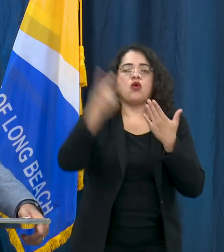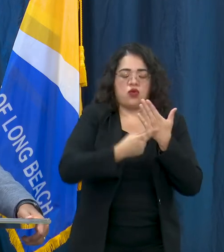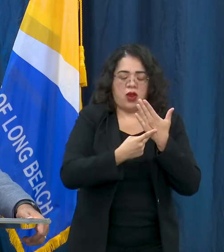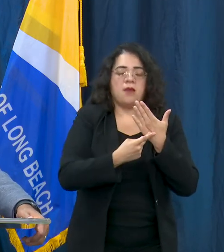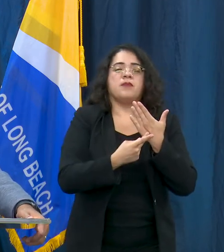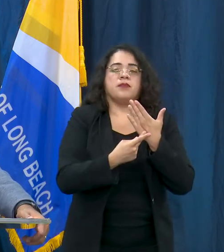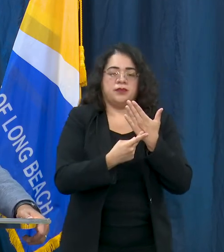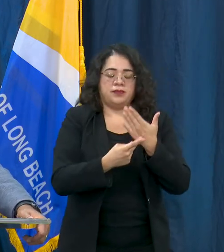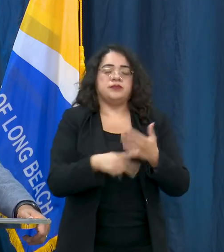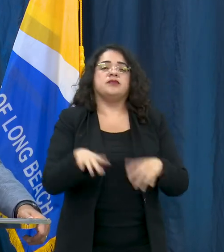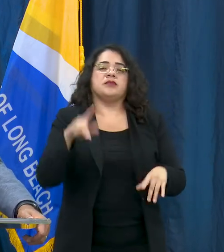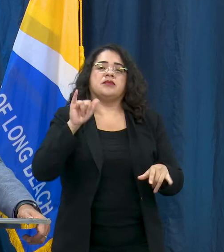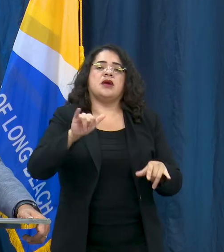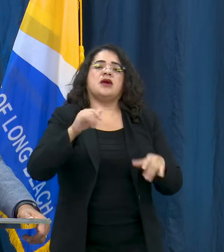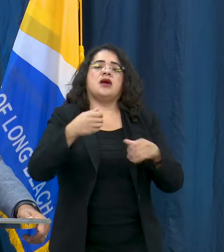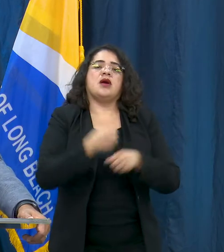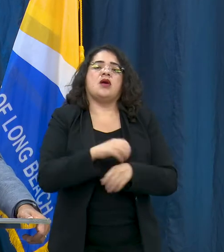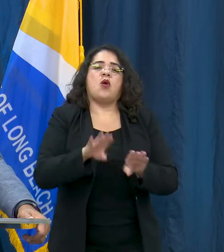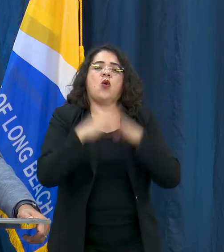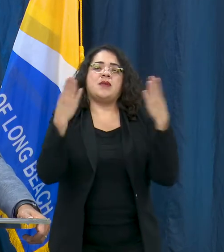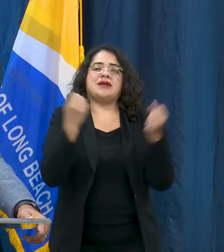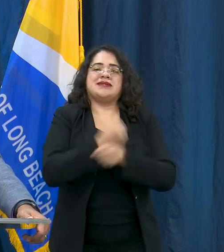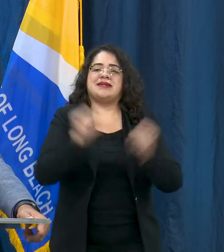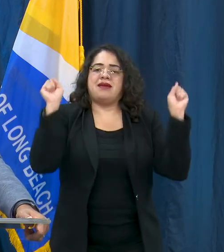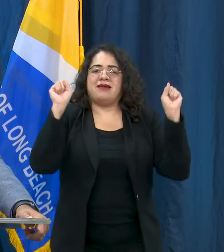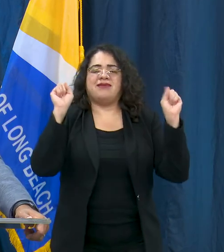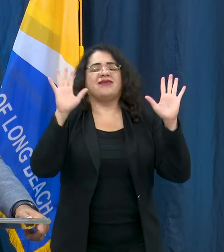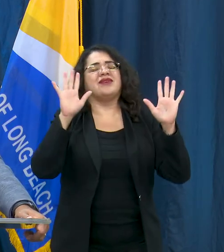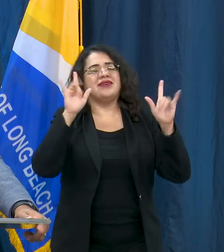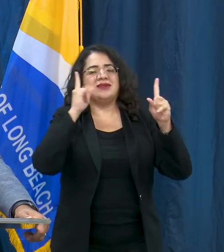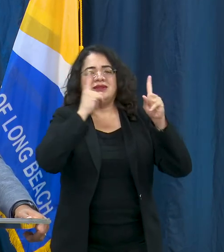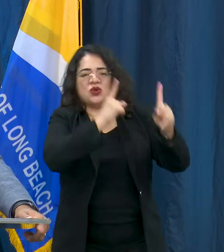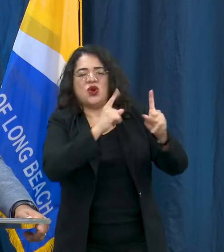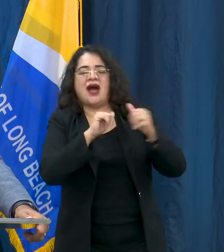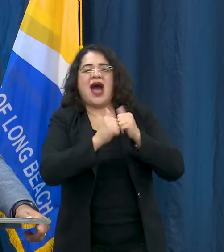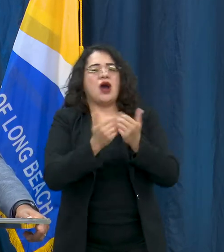our library safely but we want folks to be able to also